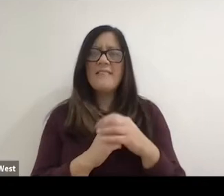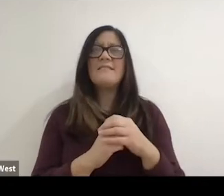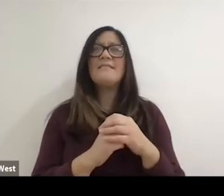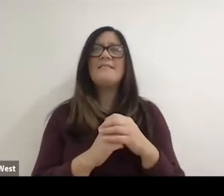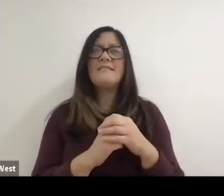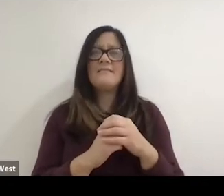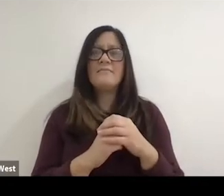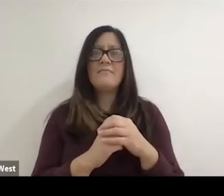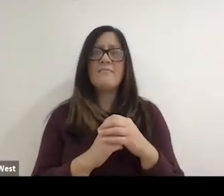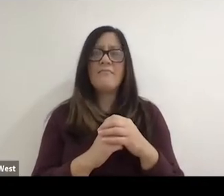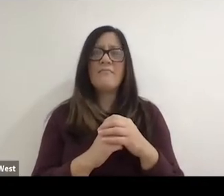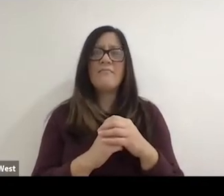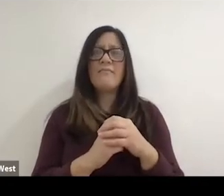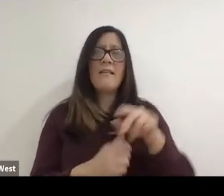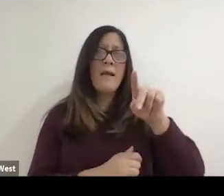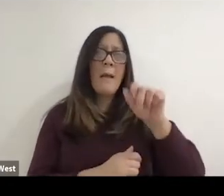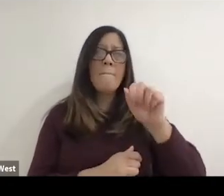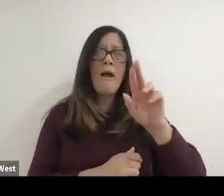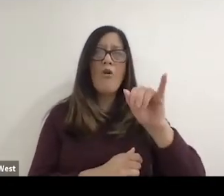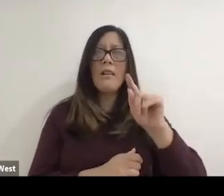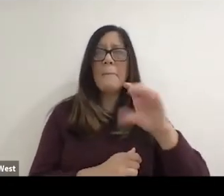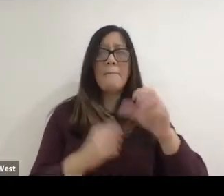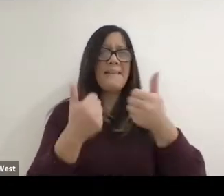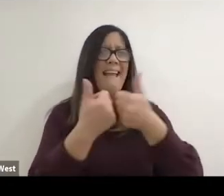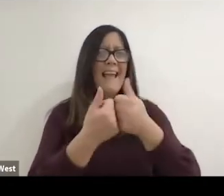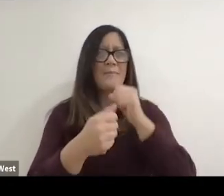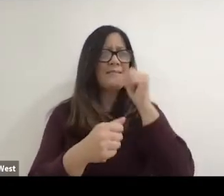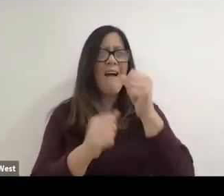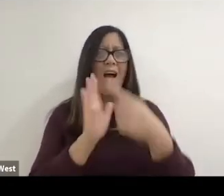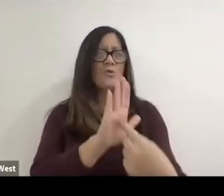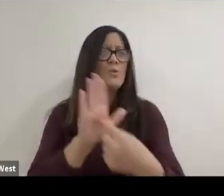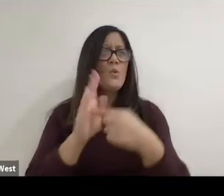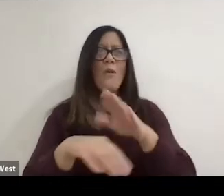this a disaster that you know that the Paralympics aren't shown on TV? You know,